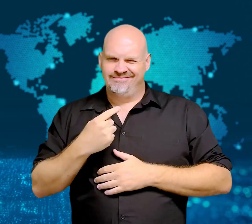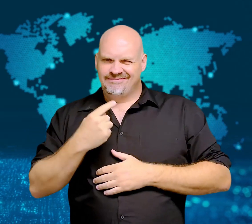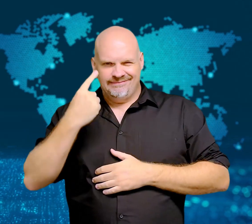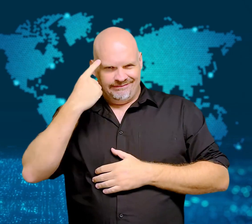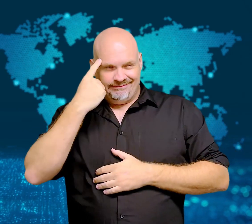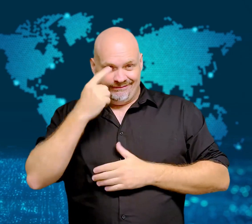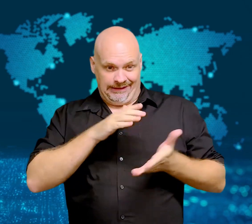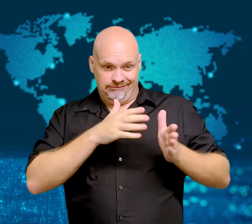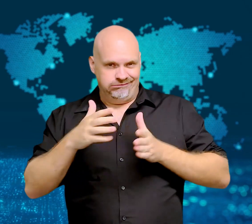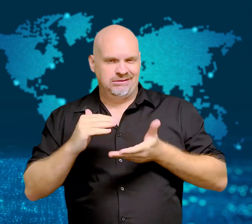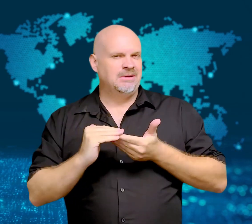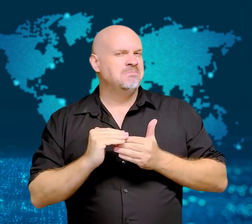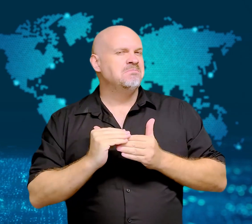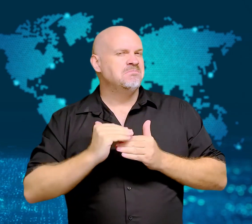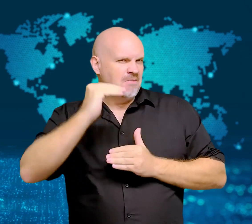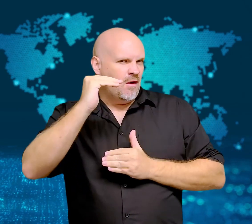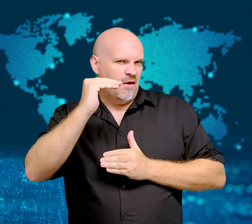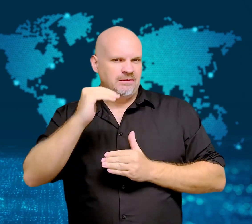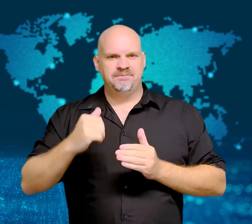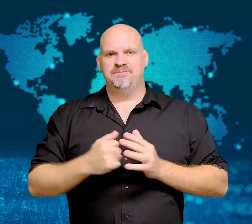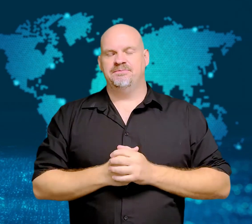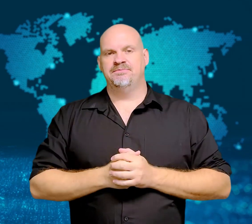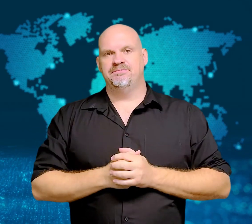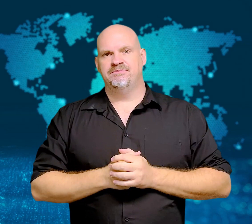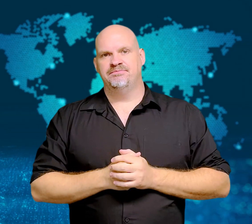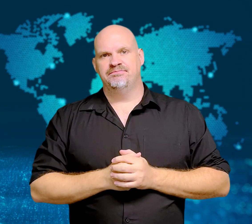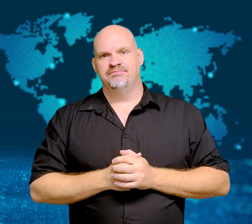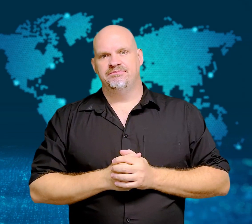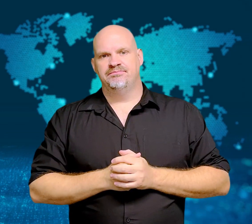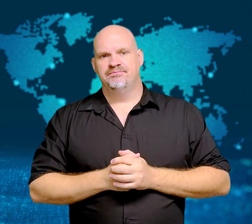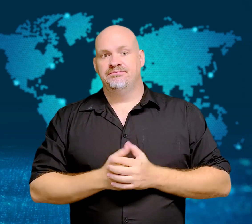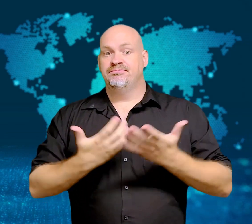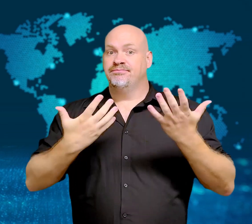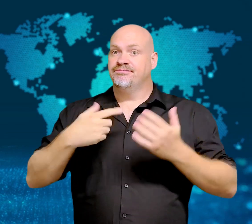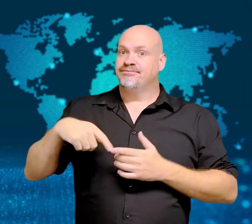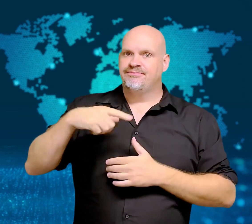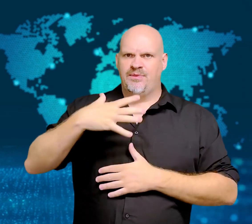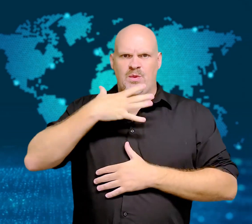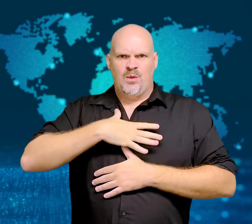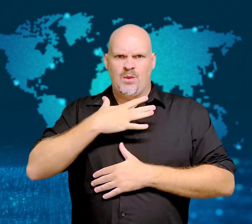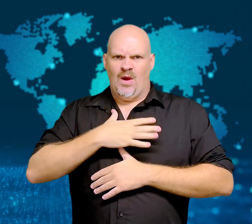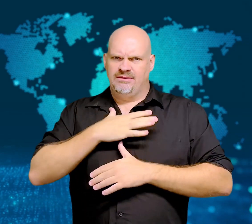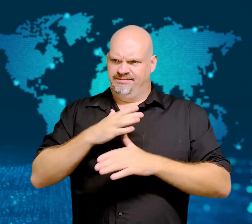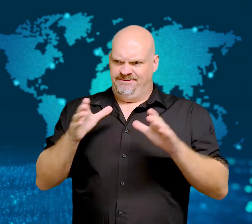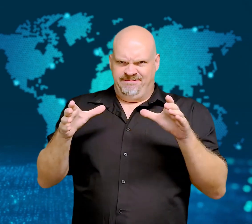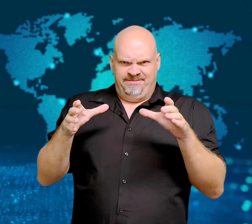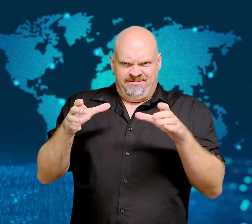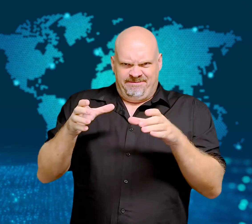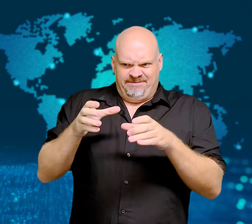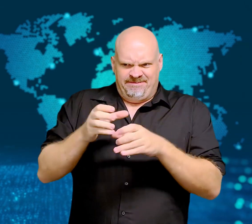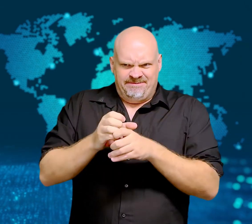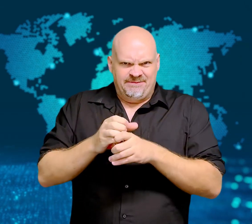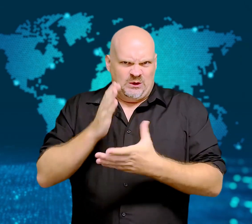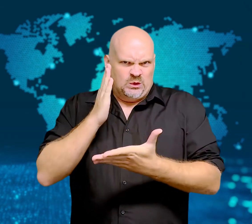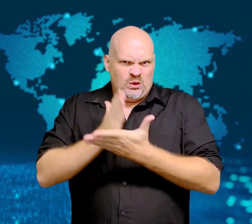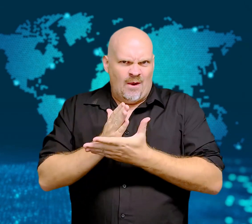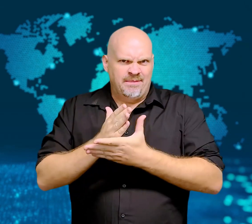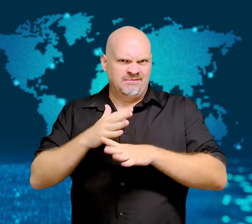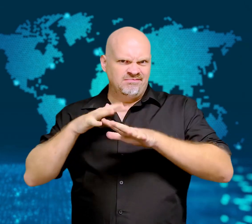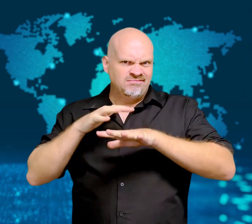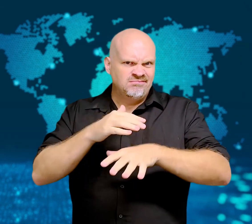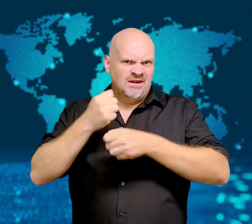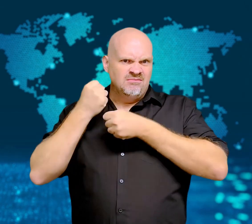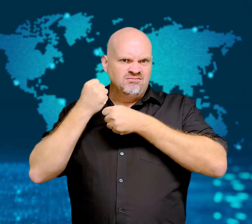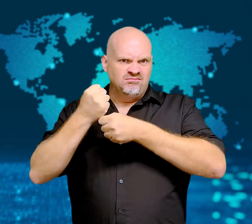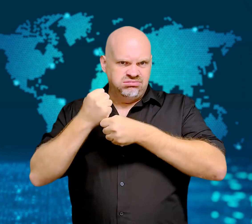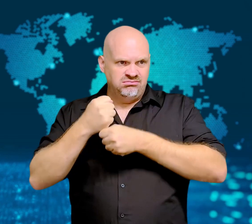Human rights groups believe the number of deaths is probably much higher.